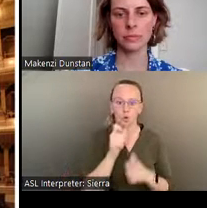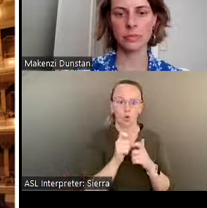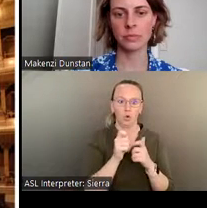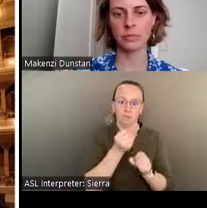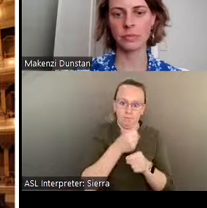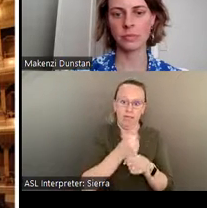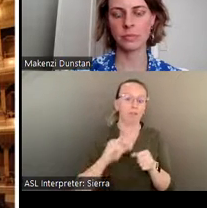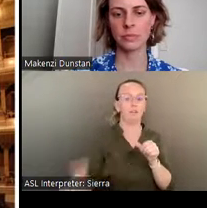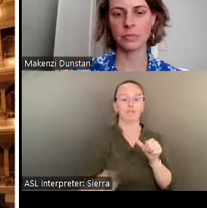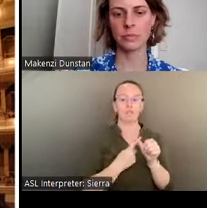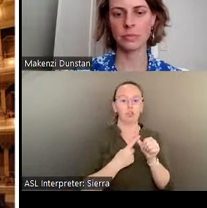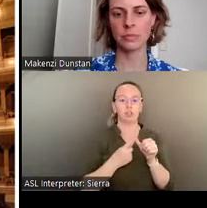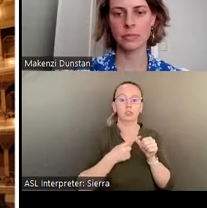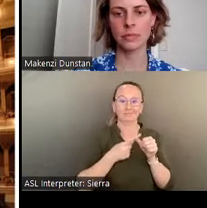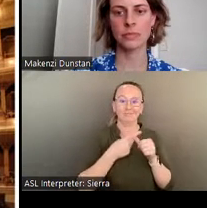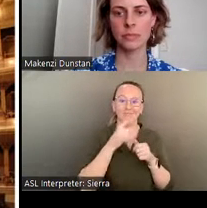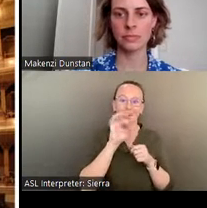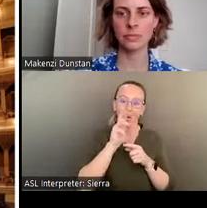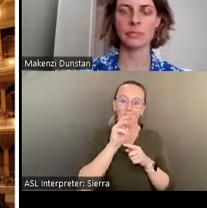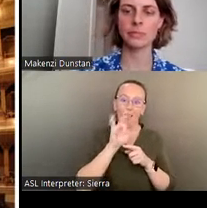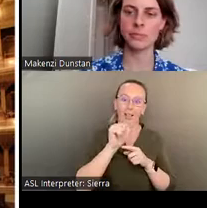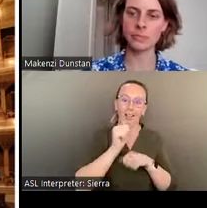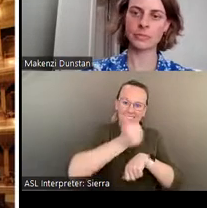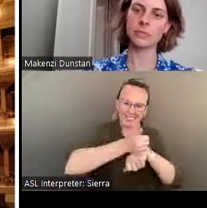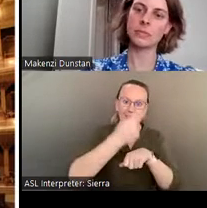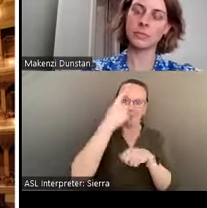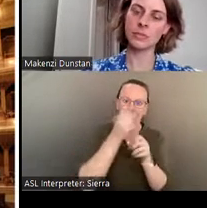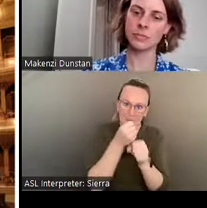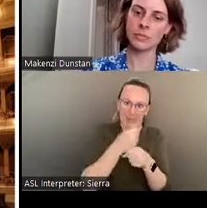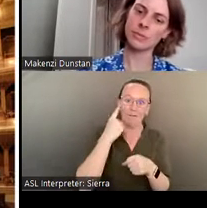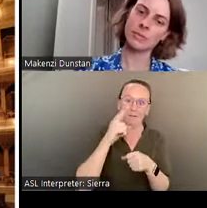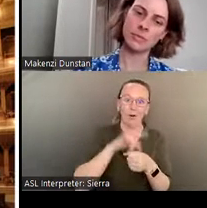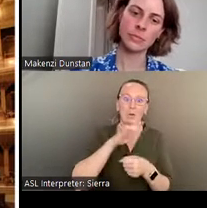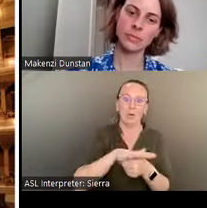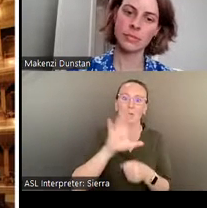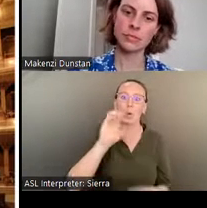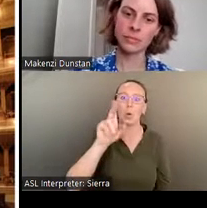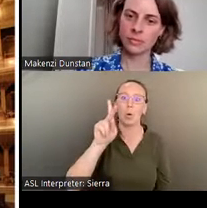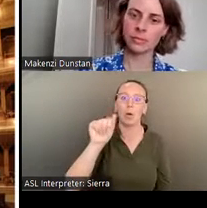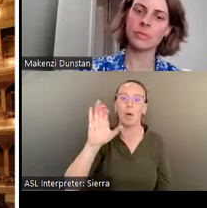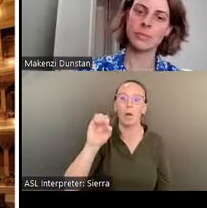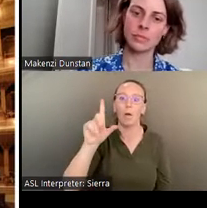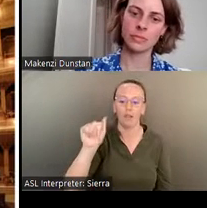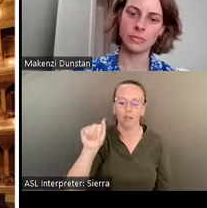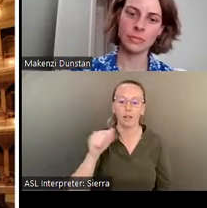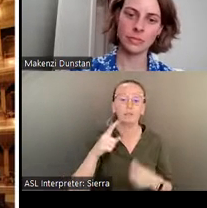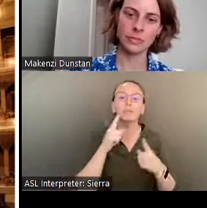formula for Coca Cola. Experience a perfect blend of the old and the new by taking in a performance at the